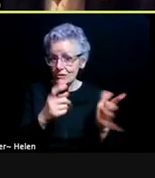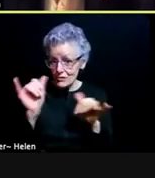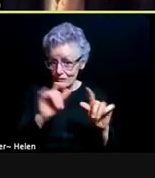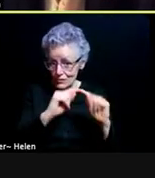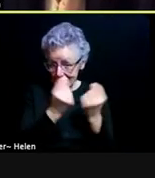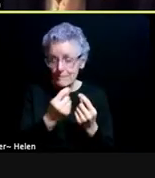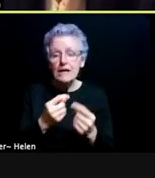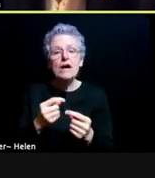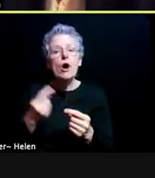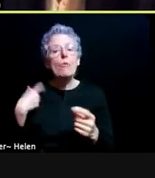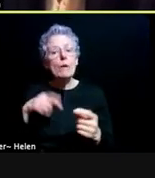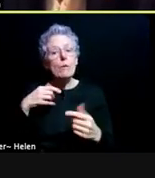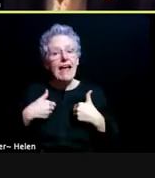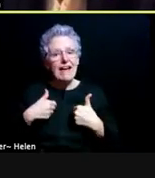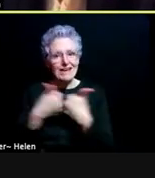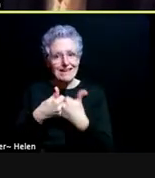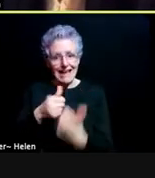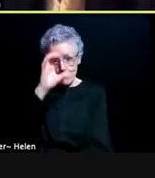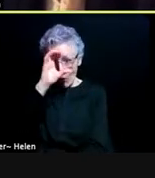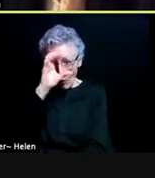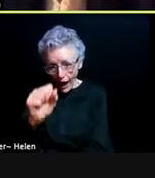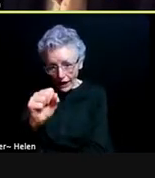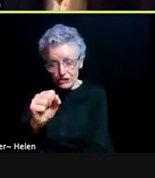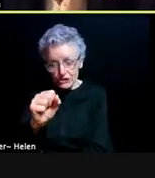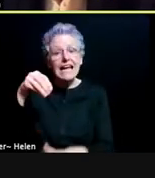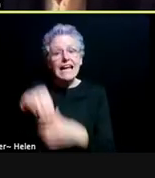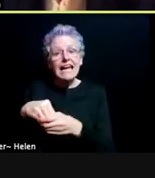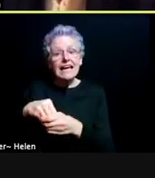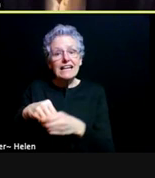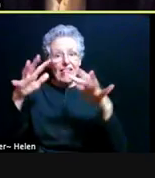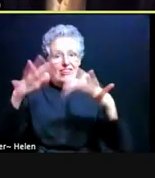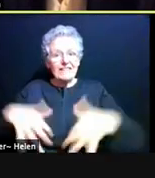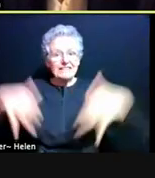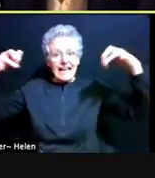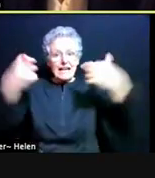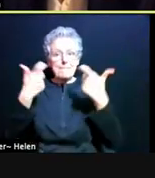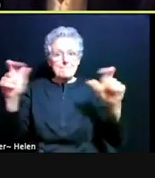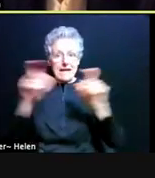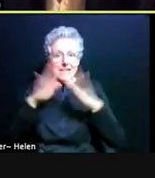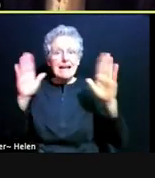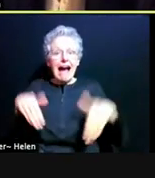You have to show your ResponsiBLUE, be masked up, students will be seated socially distanced,